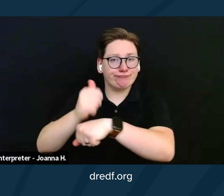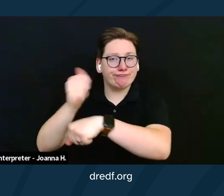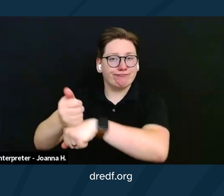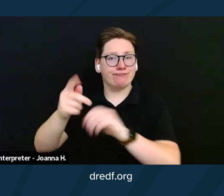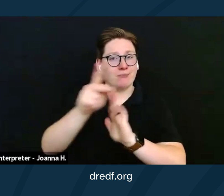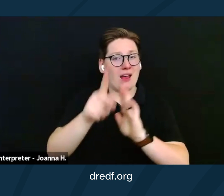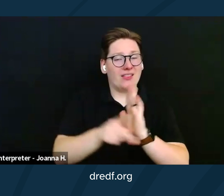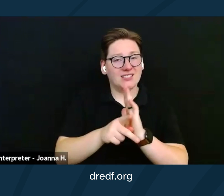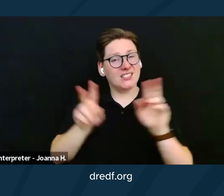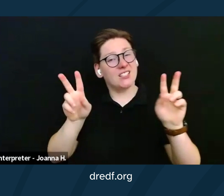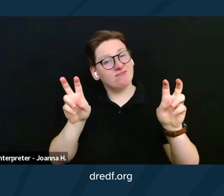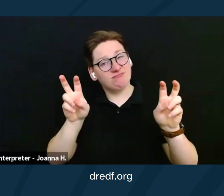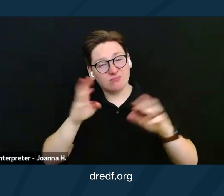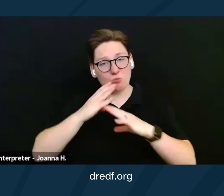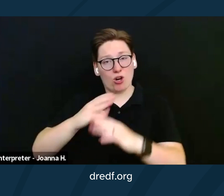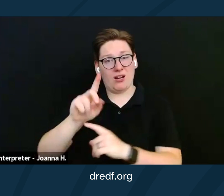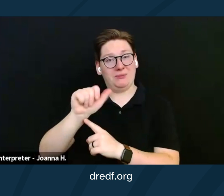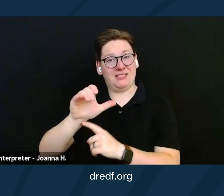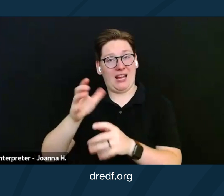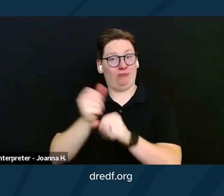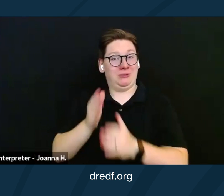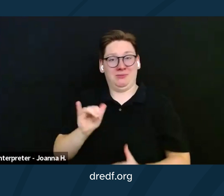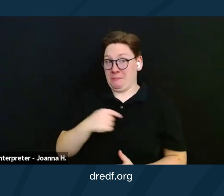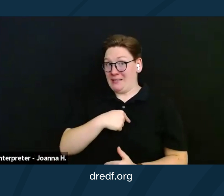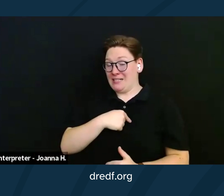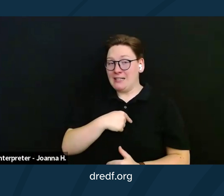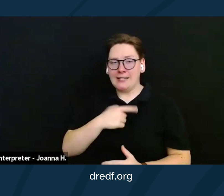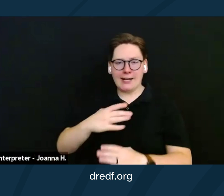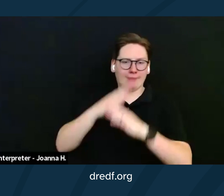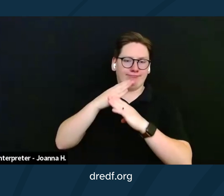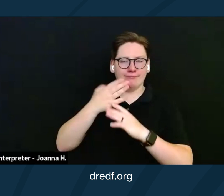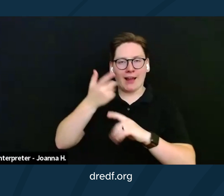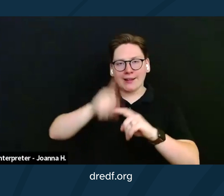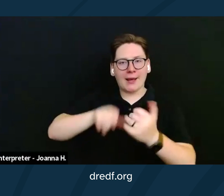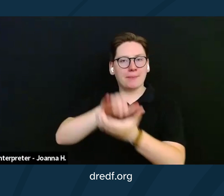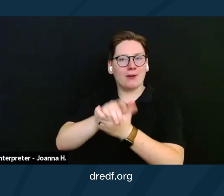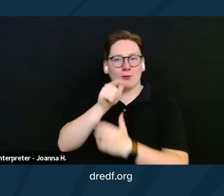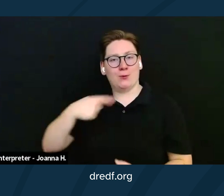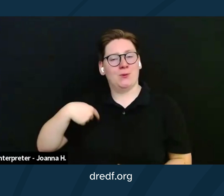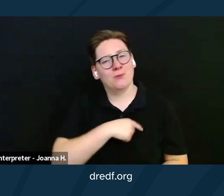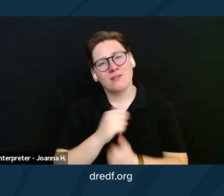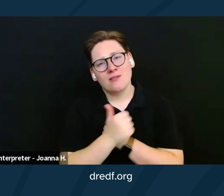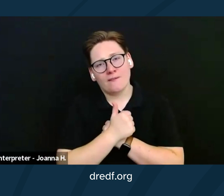DAC recipients like myself from marrying who we love. So after a period of mourning,